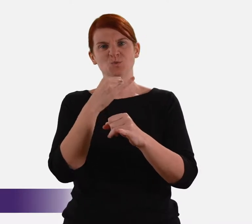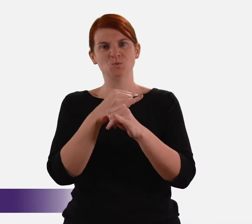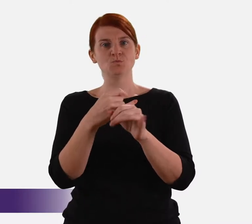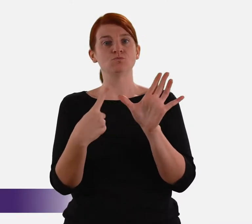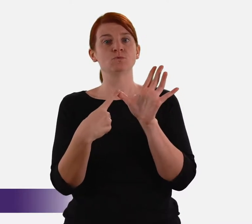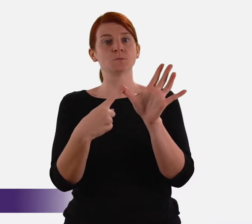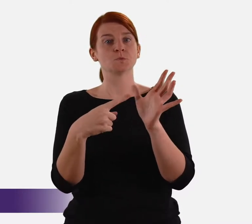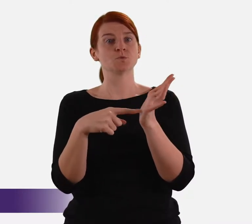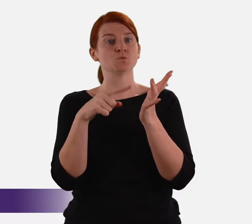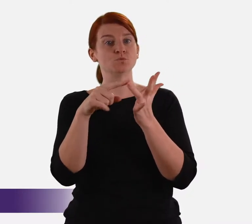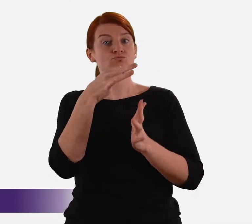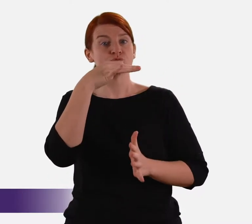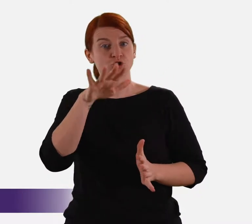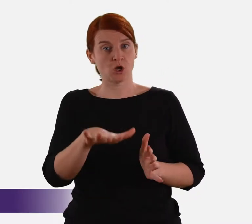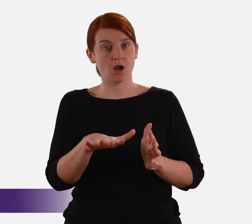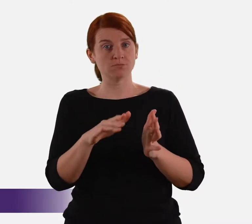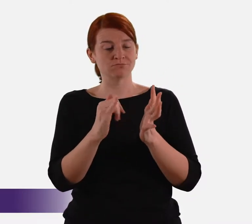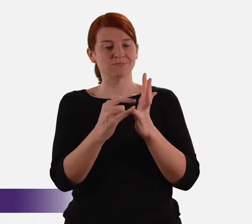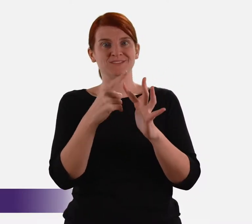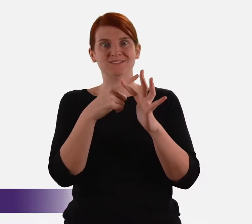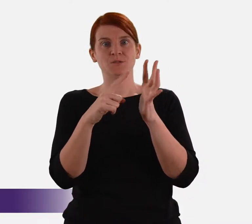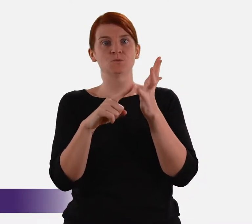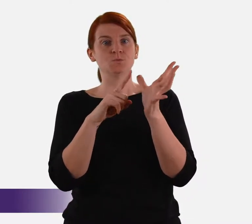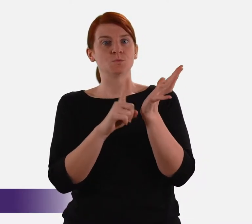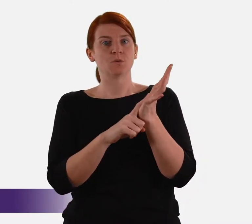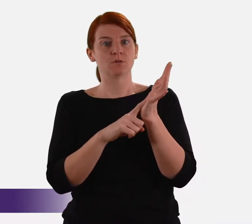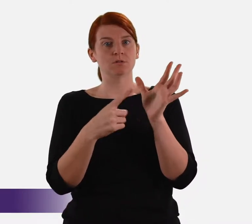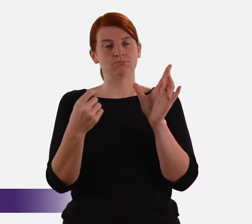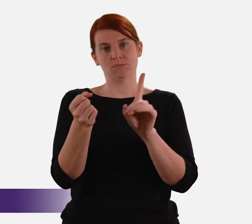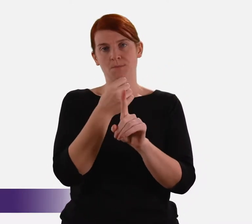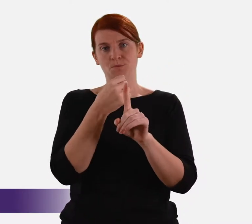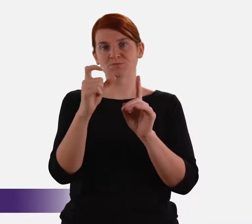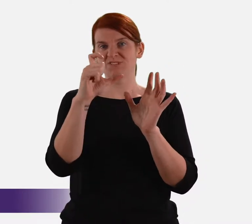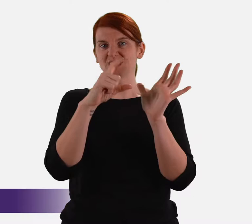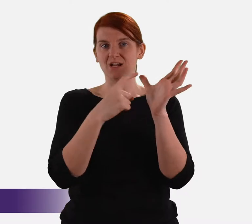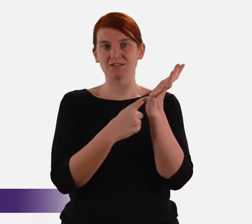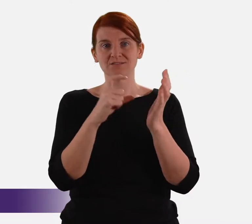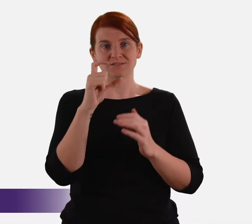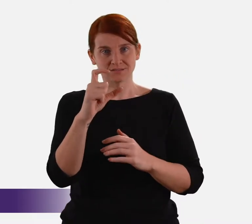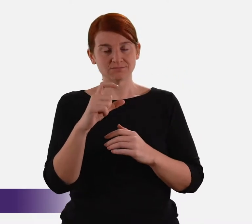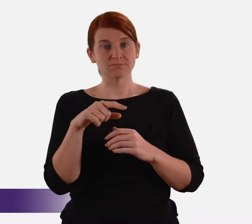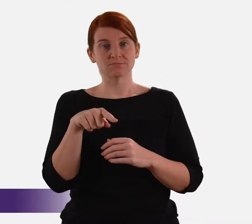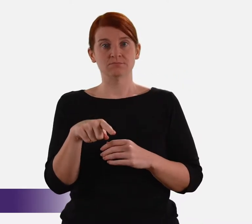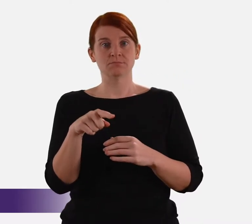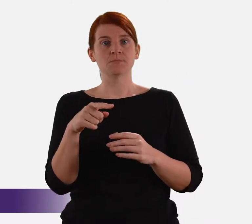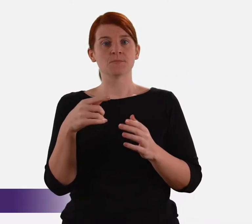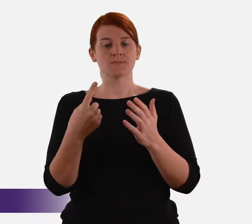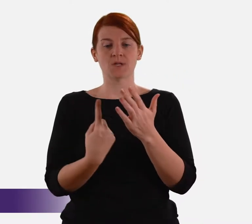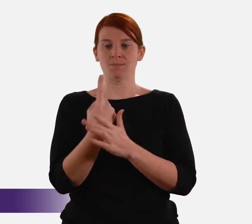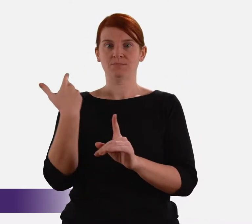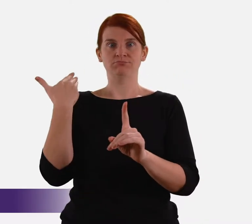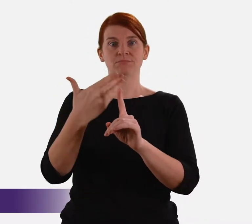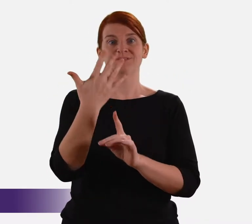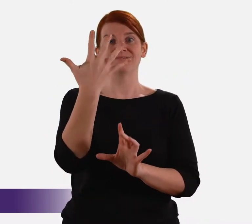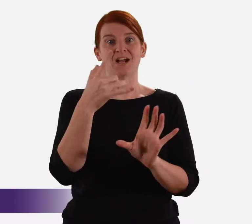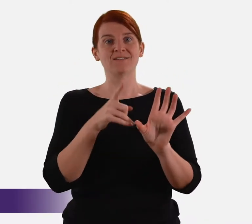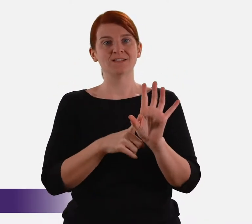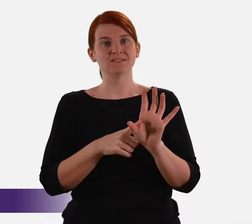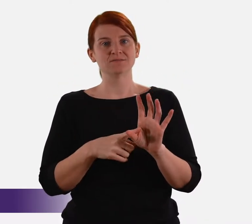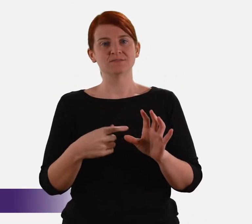Institutional Responses to Child Sexual Abuse (CARC) that took place over five years.